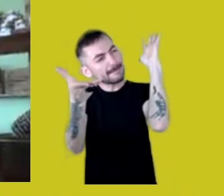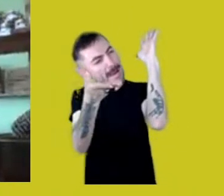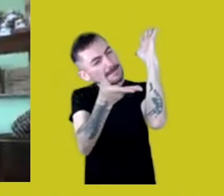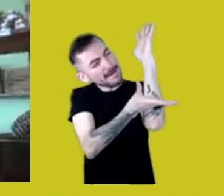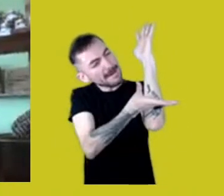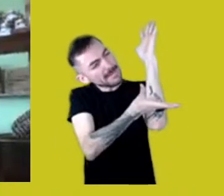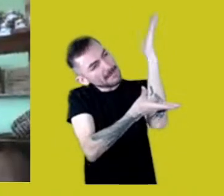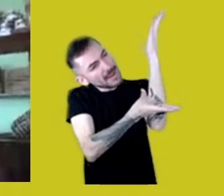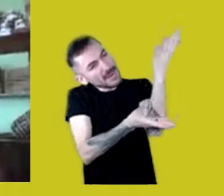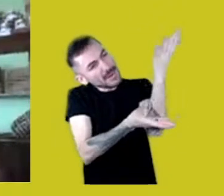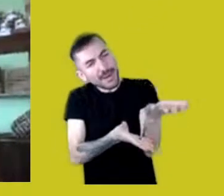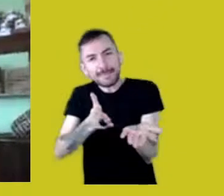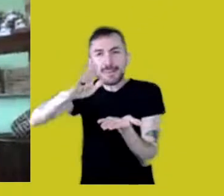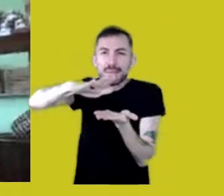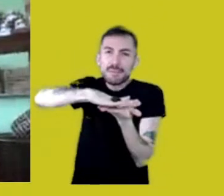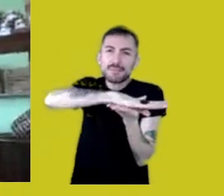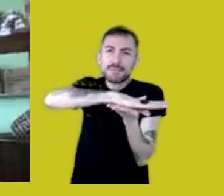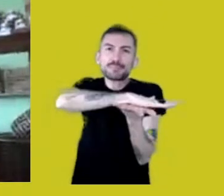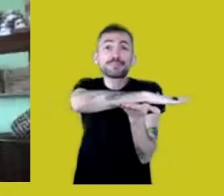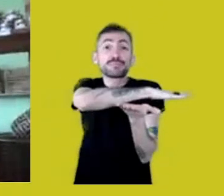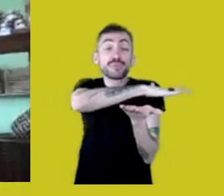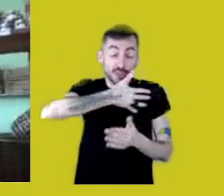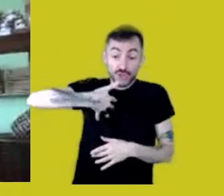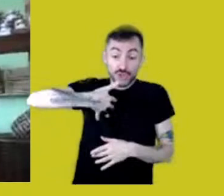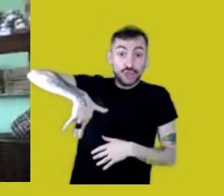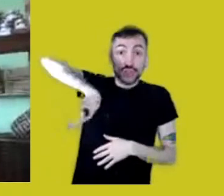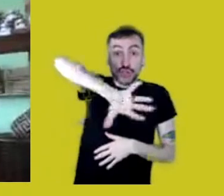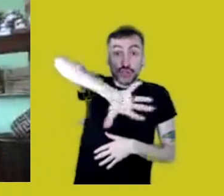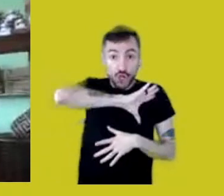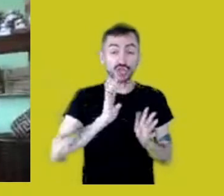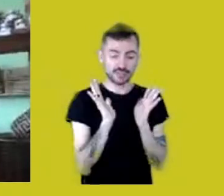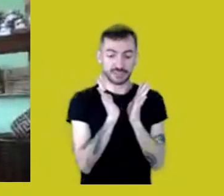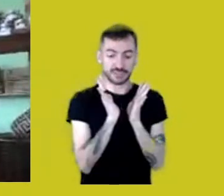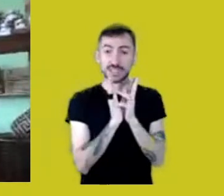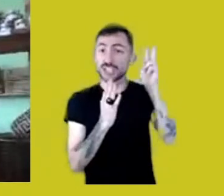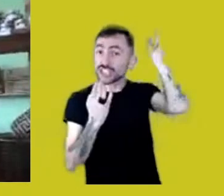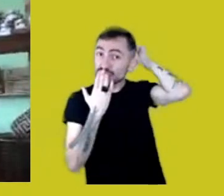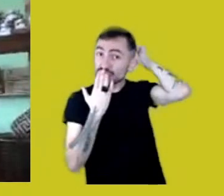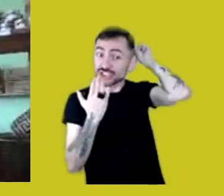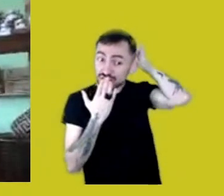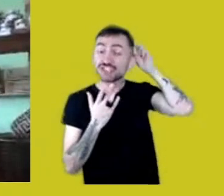and we, the Natives, are fighting back with our own bodies and spirits